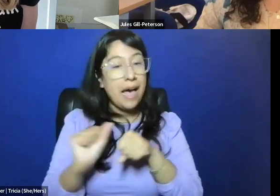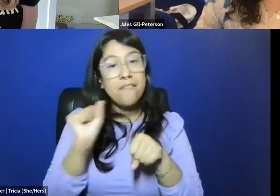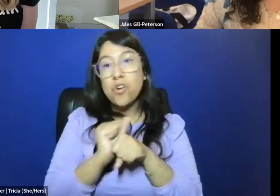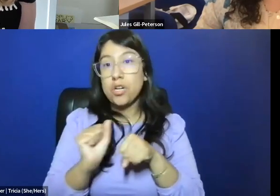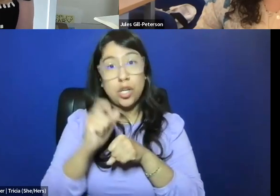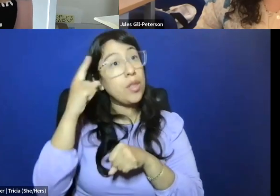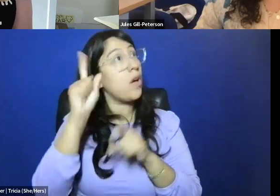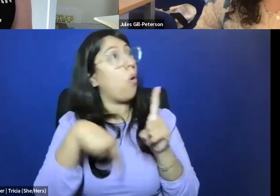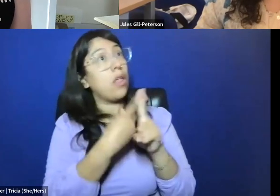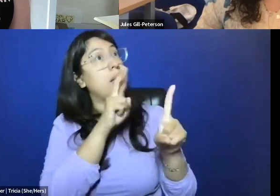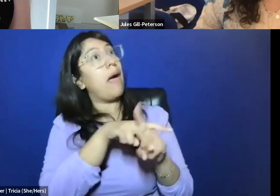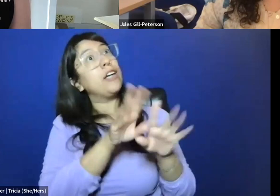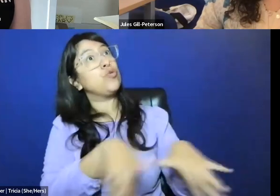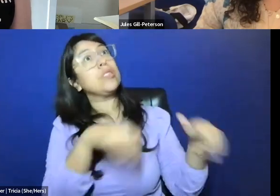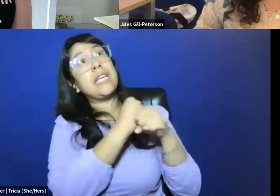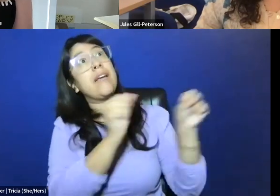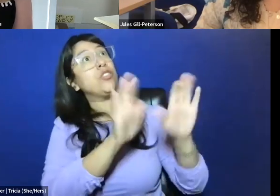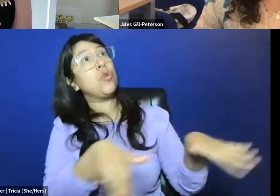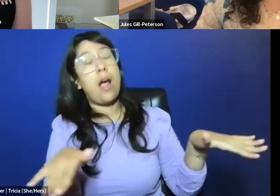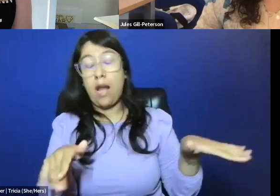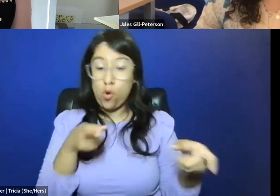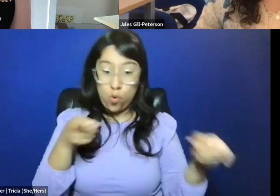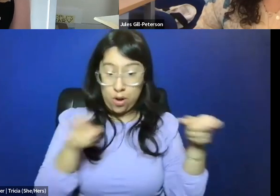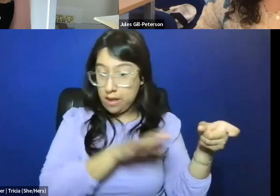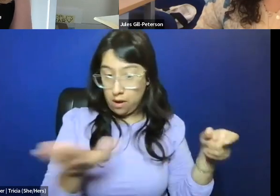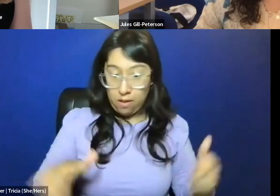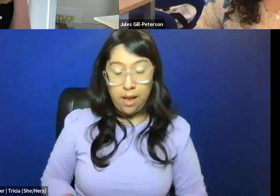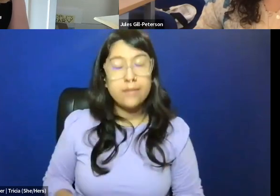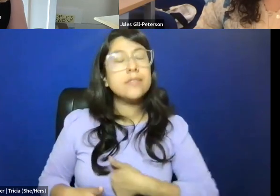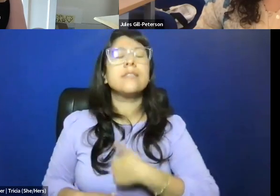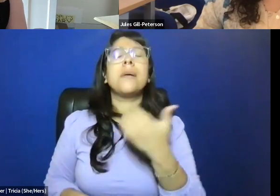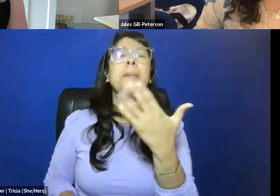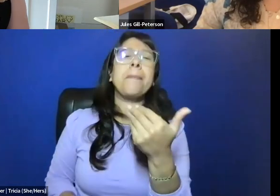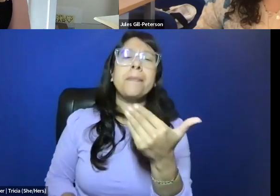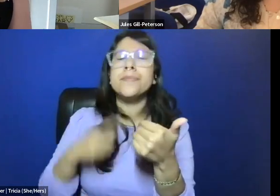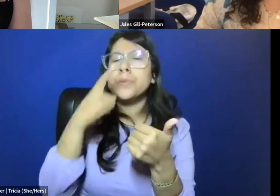were never just confined to children, and controlling the lives of children. Can you talk to us a little bit